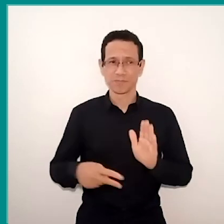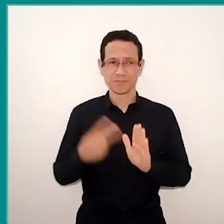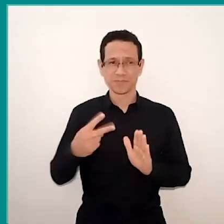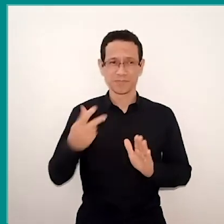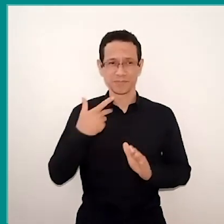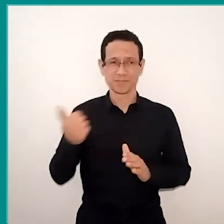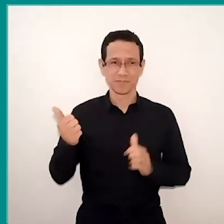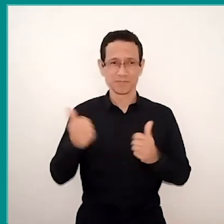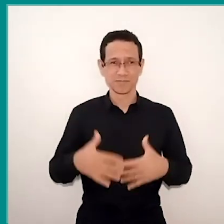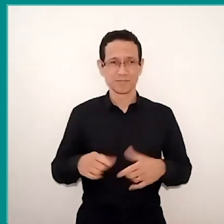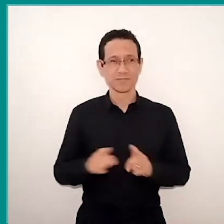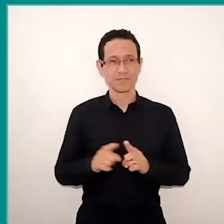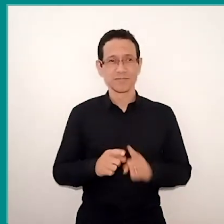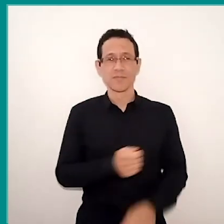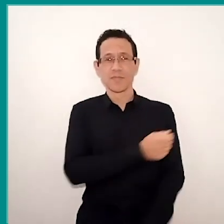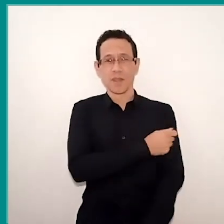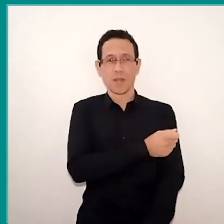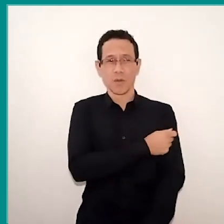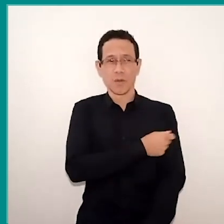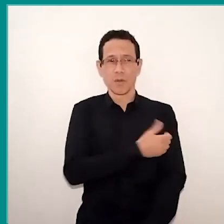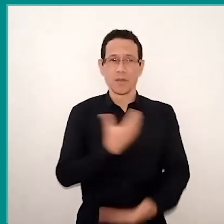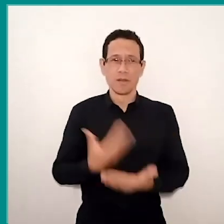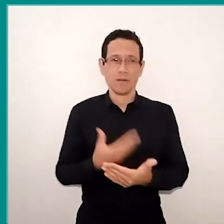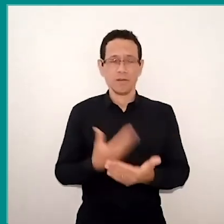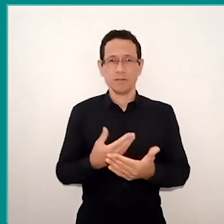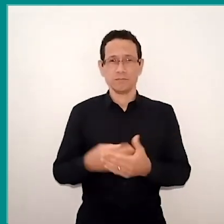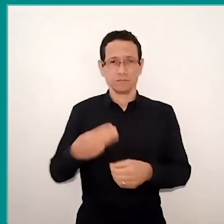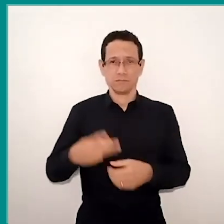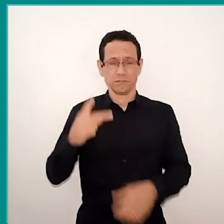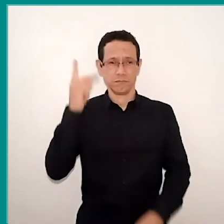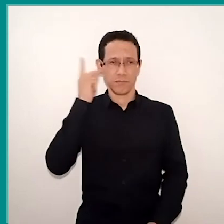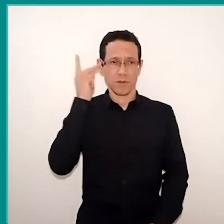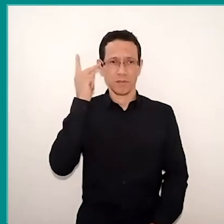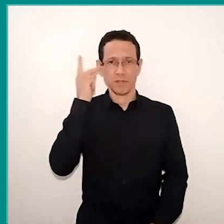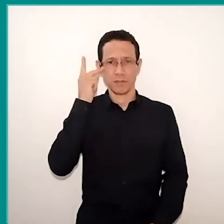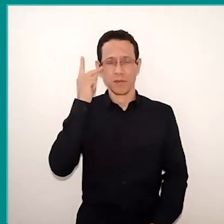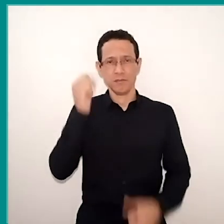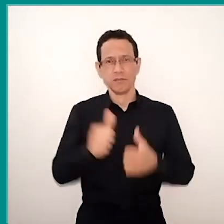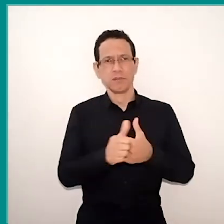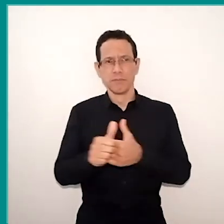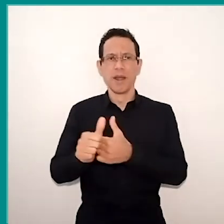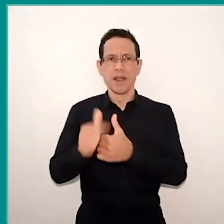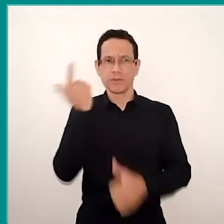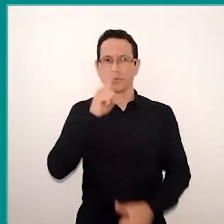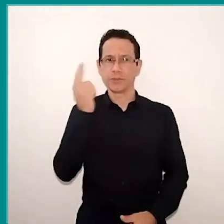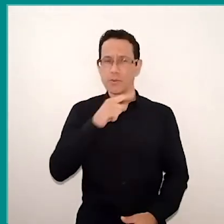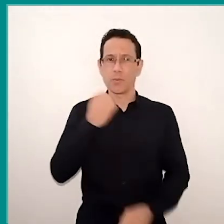with your students in the city of Paulista, that we had the privilege to accompany over the past year.